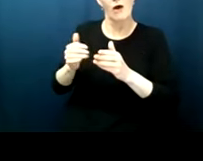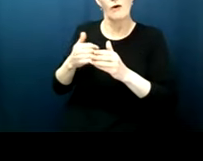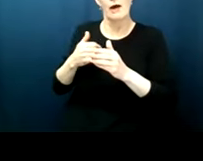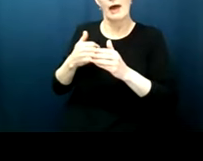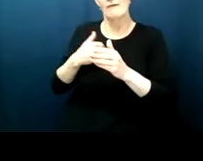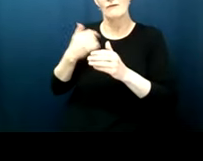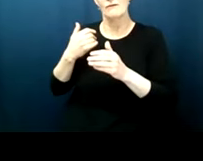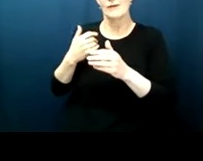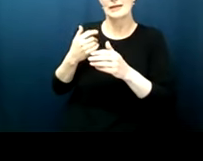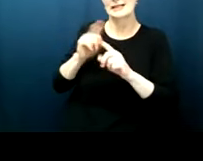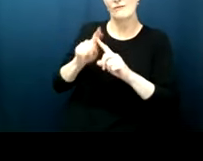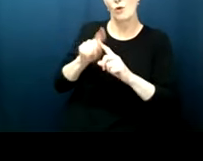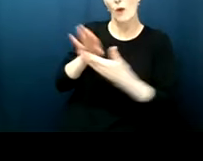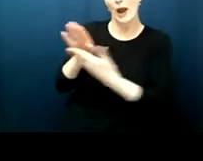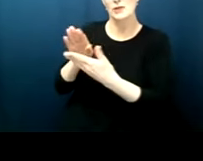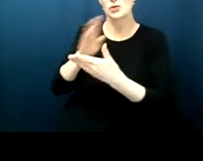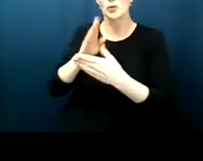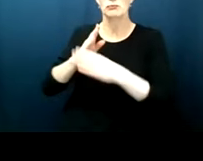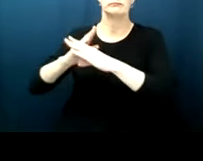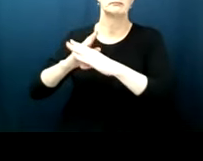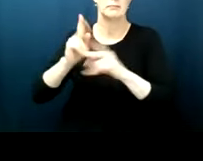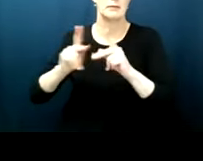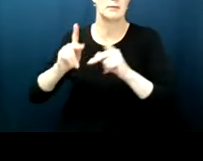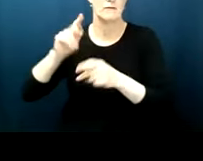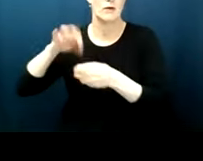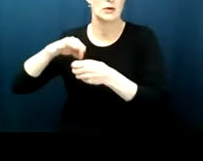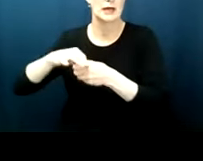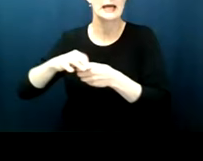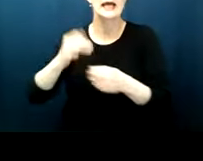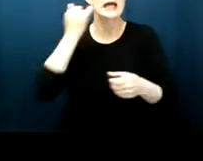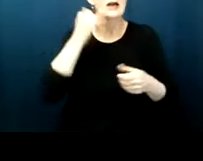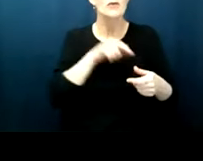vote the problem for anyone who studied law or practice law is that motivation